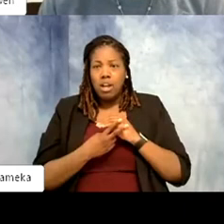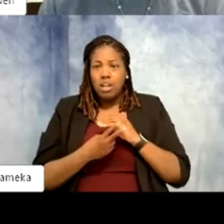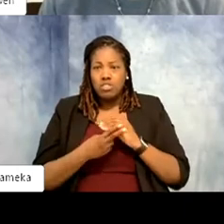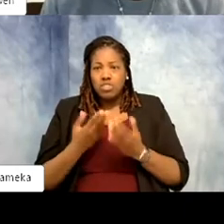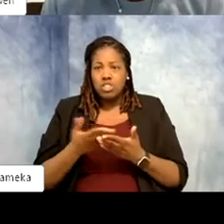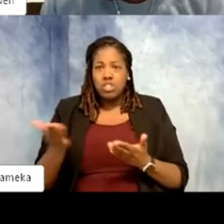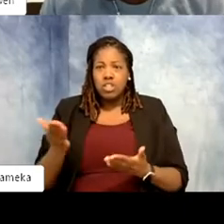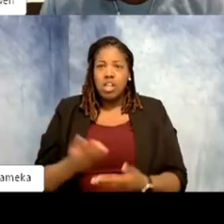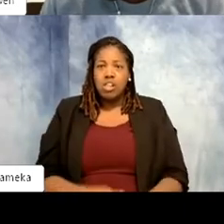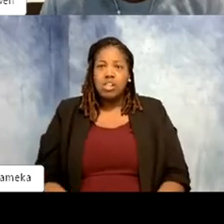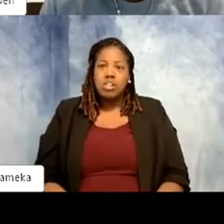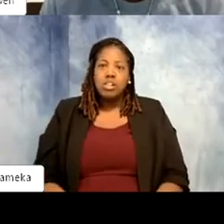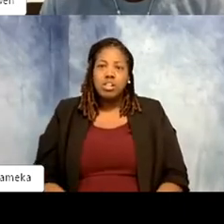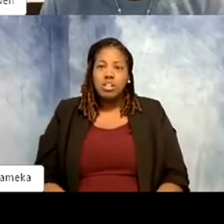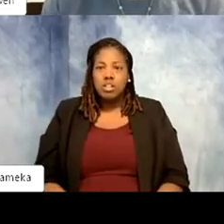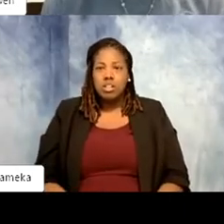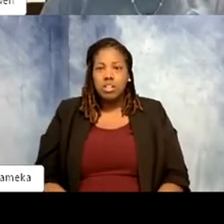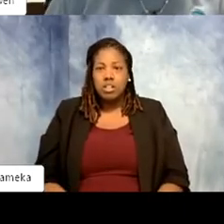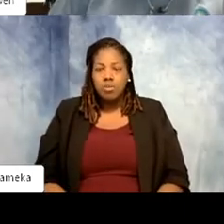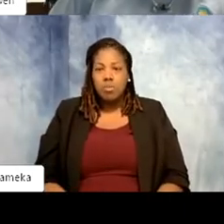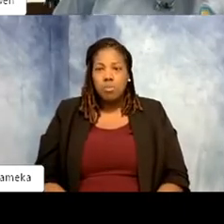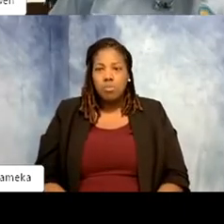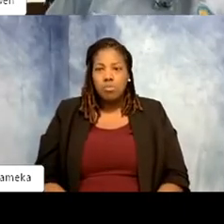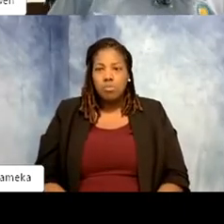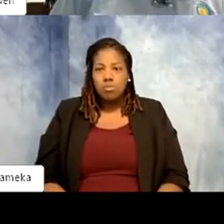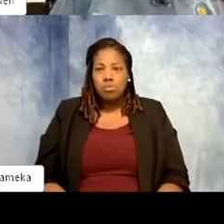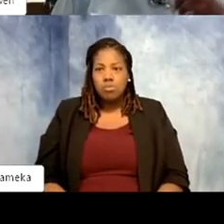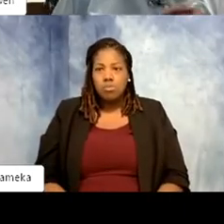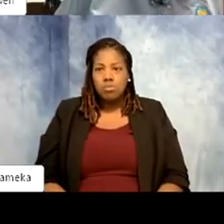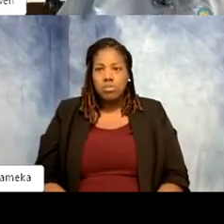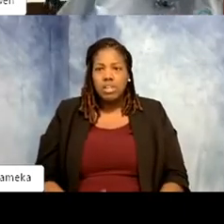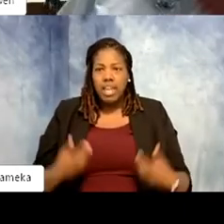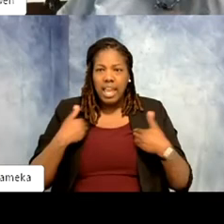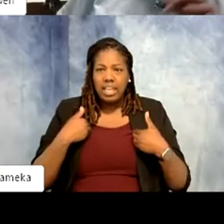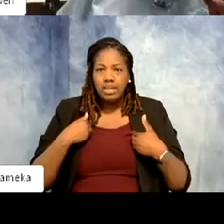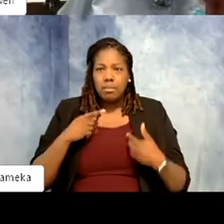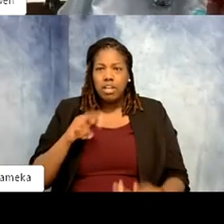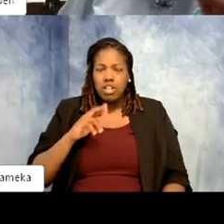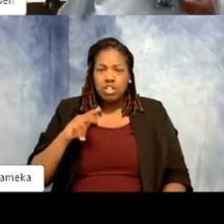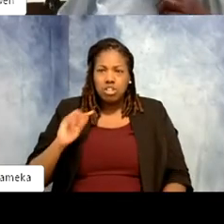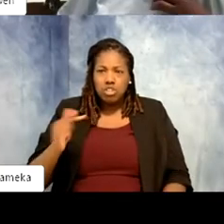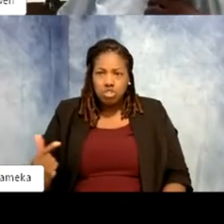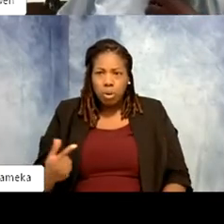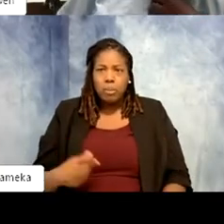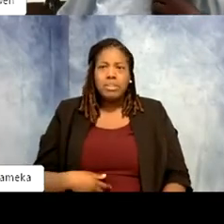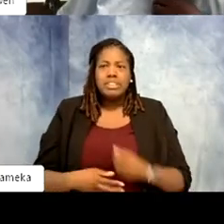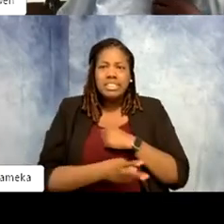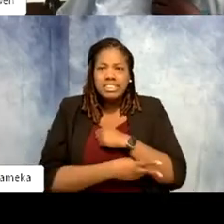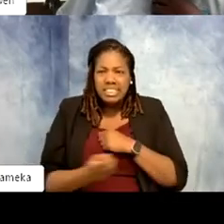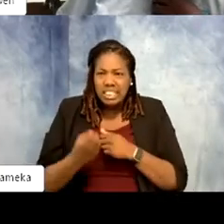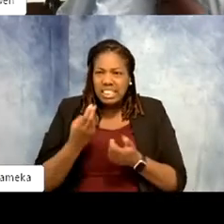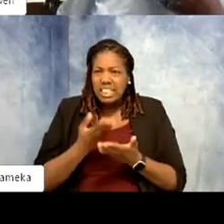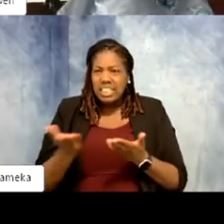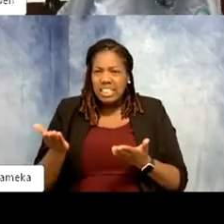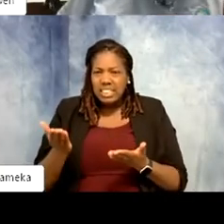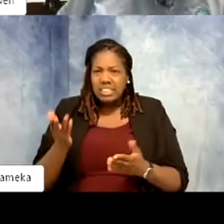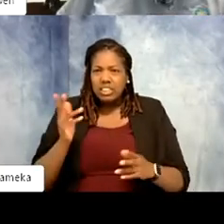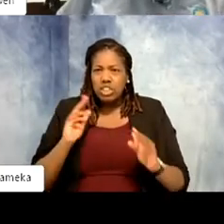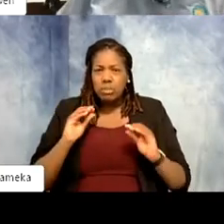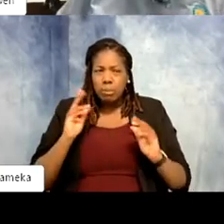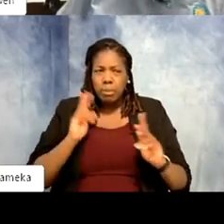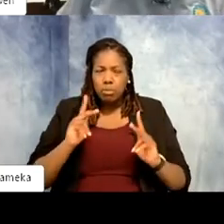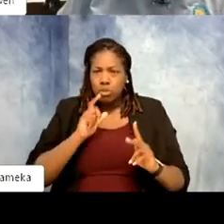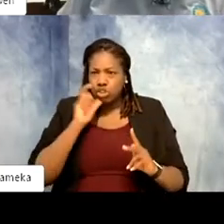uh animal trapping, stealing, buying animals that nobody should own, that's a story in itself that